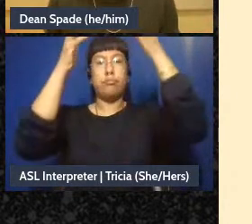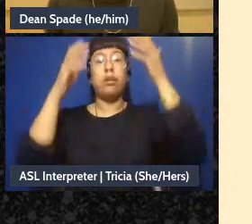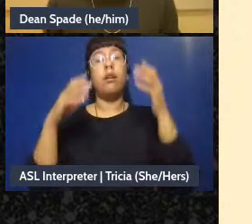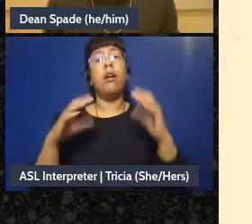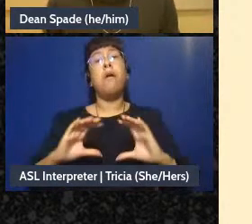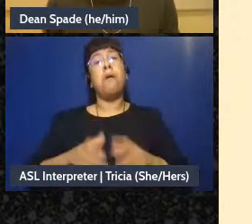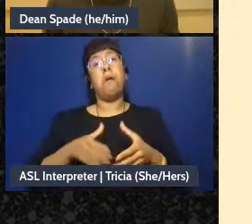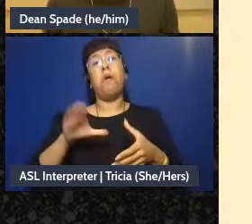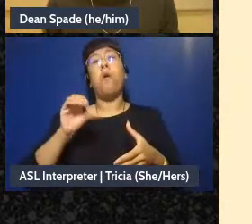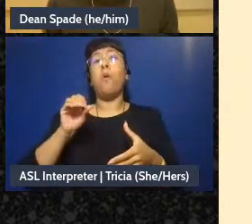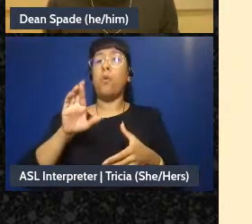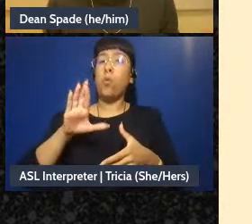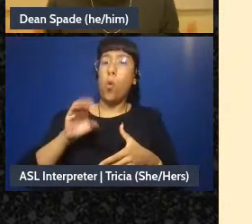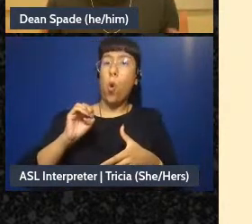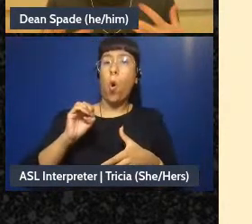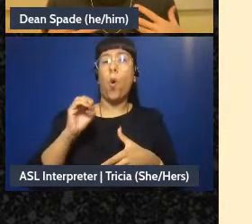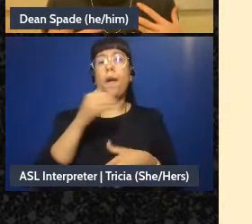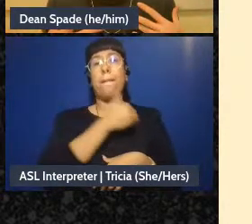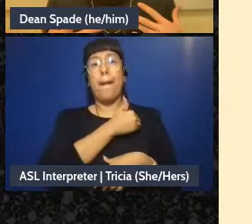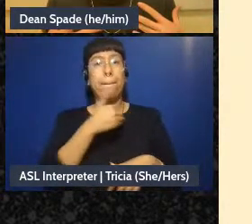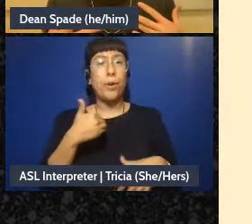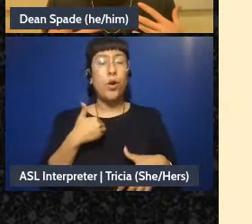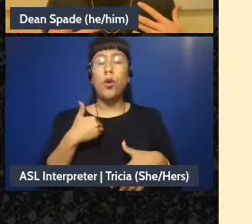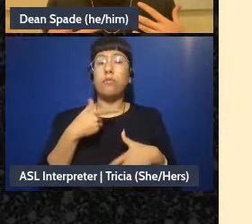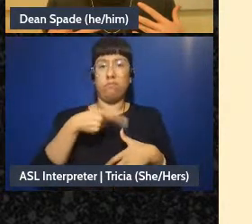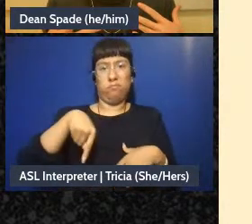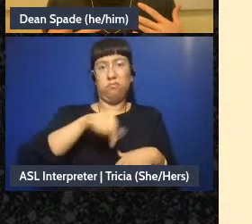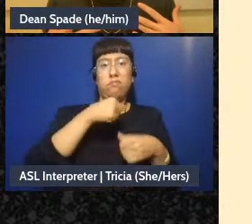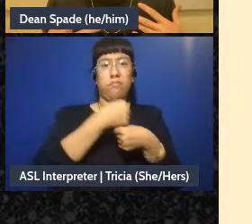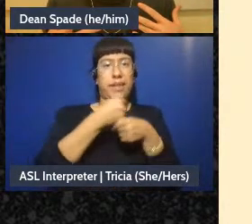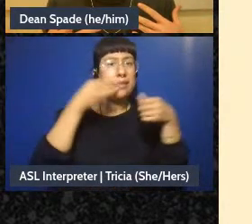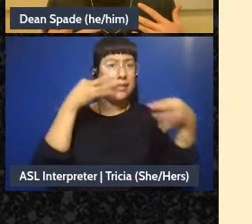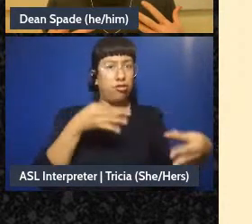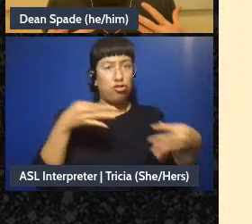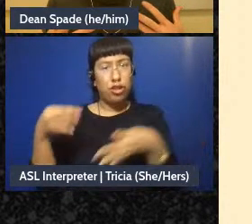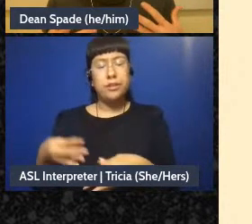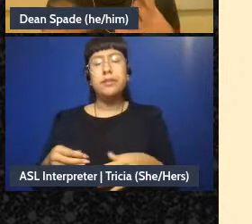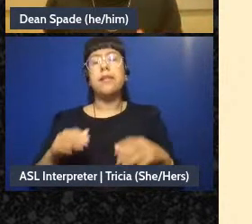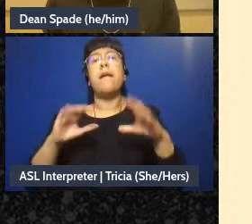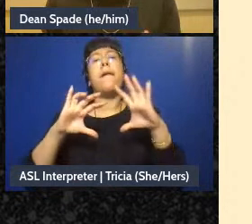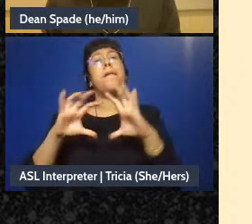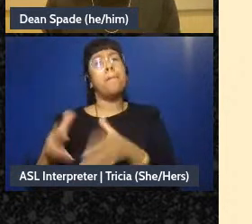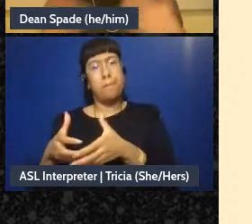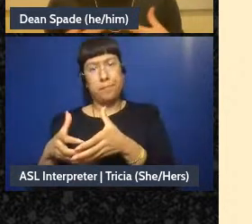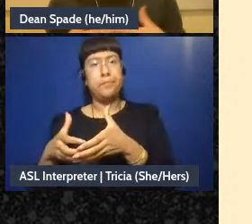the big decisions about the group, we're gonna have people who are you know on a team that